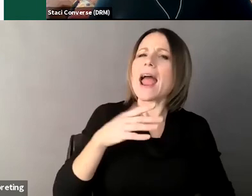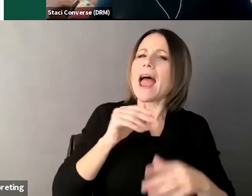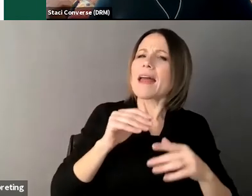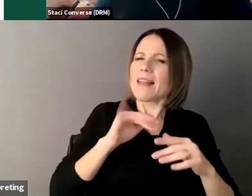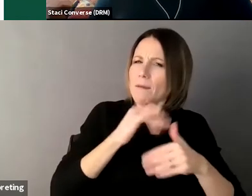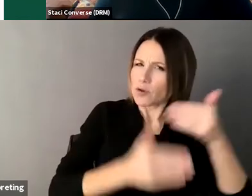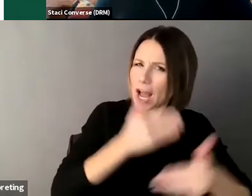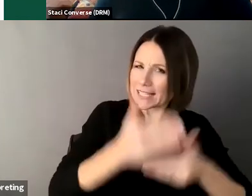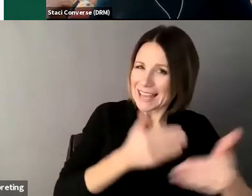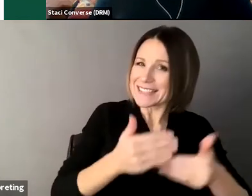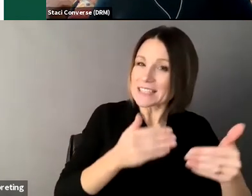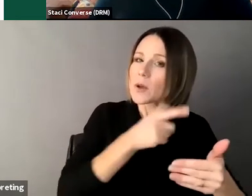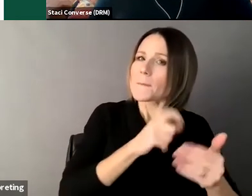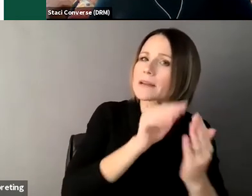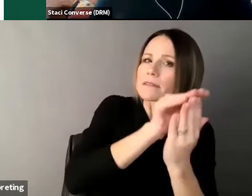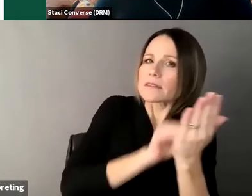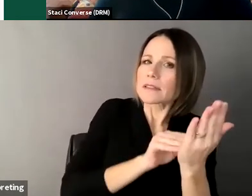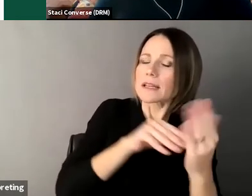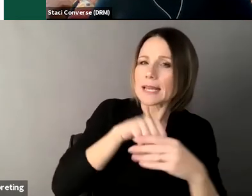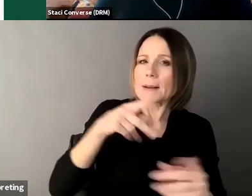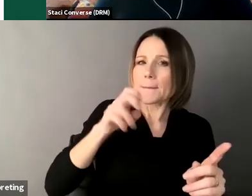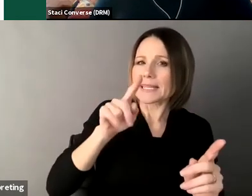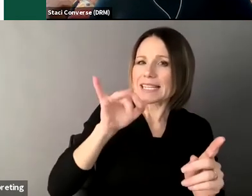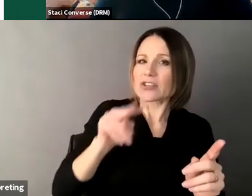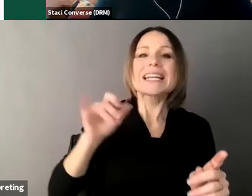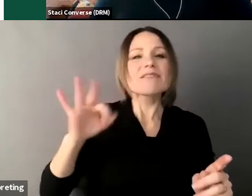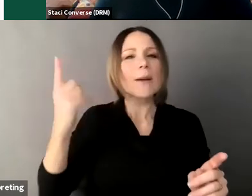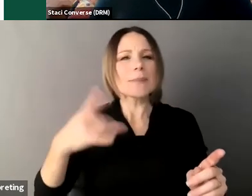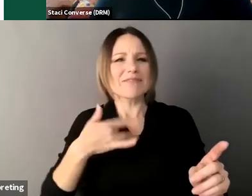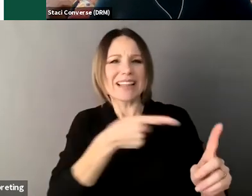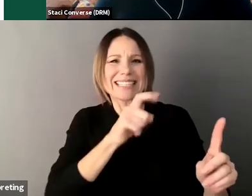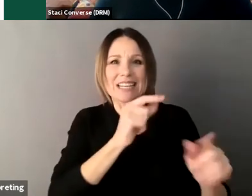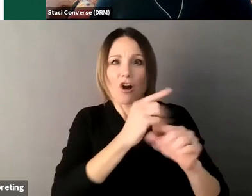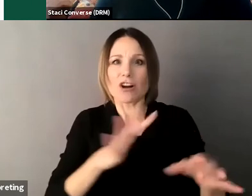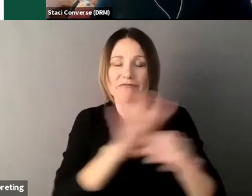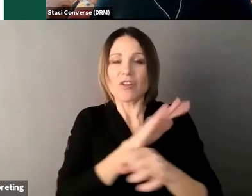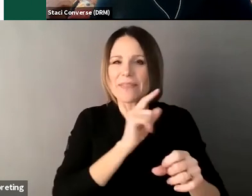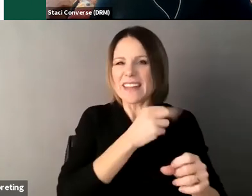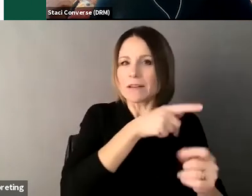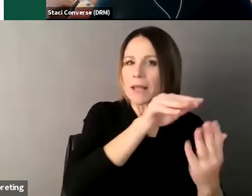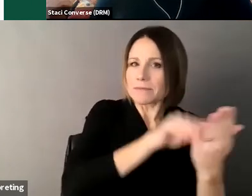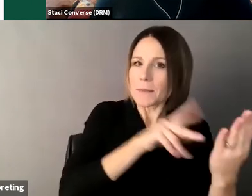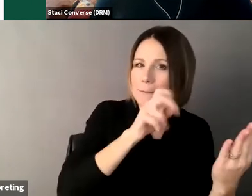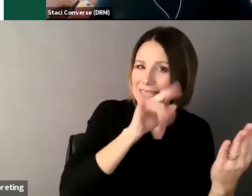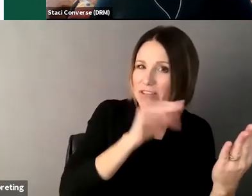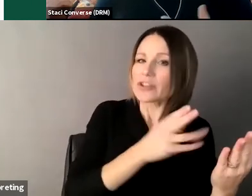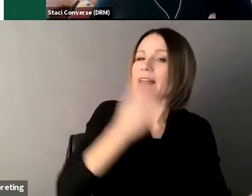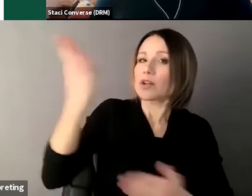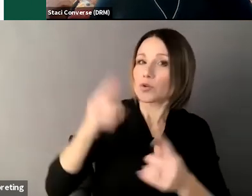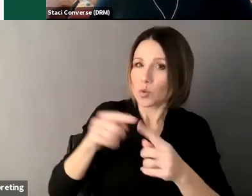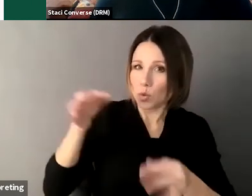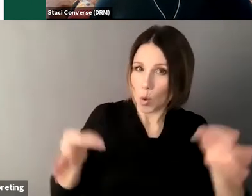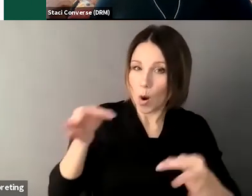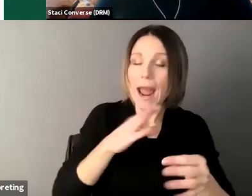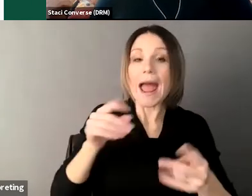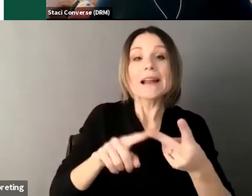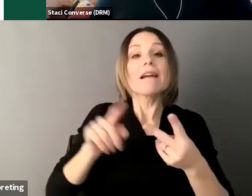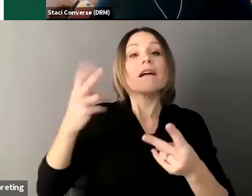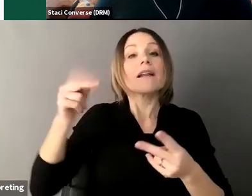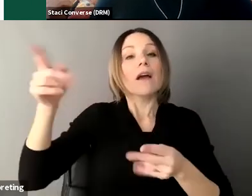oops sorry it's also included um in the visitor's report so a visitor will be appointed by the court